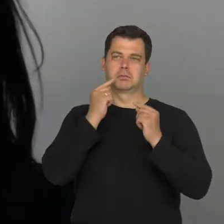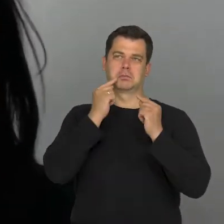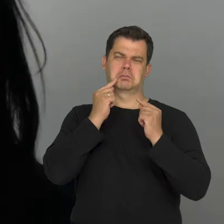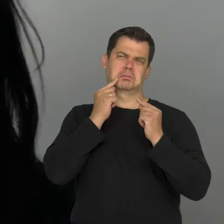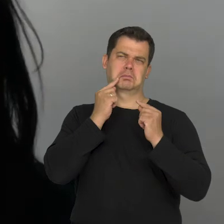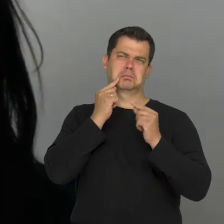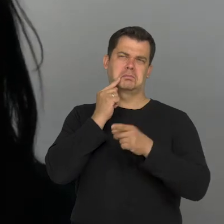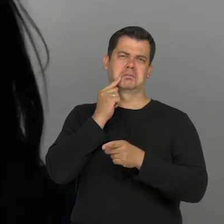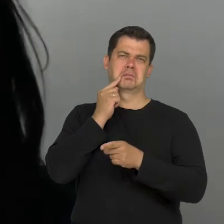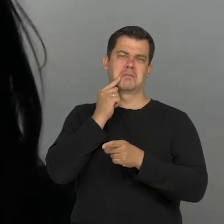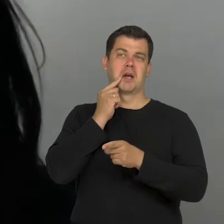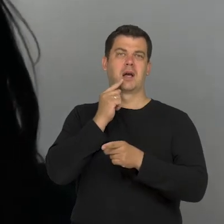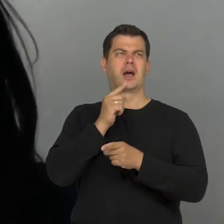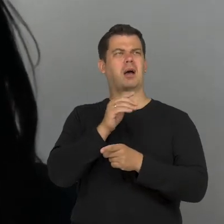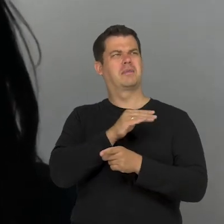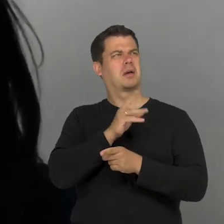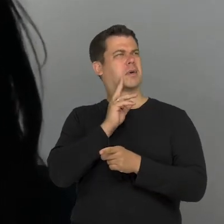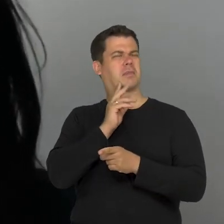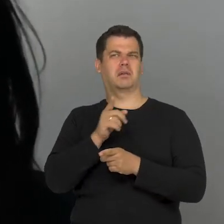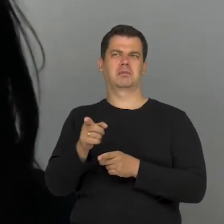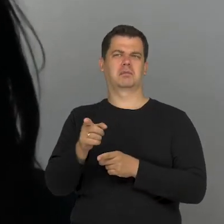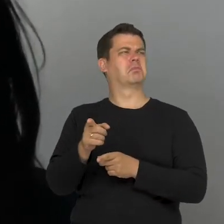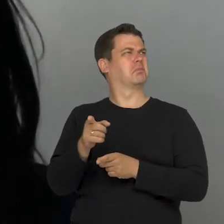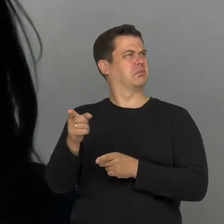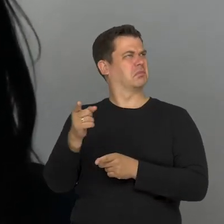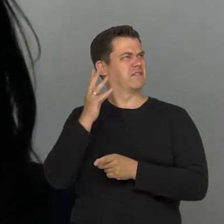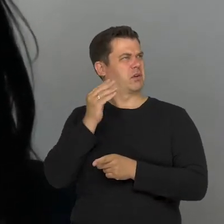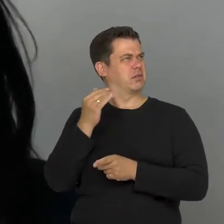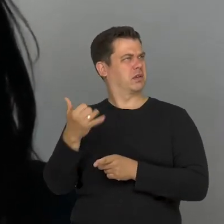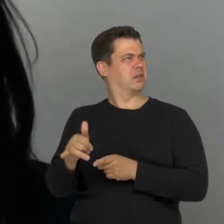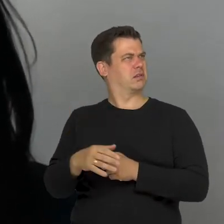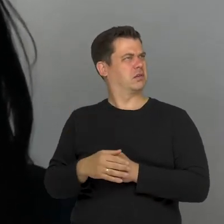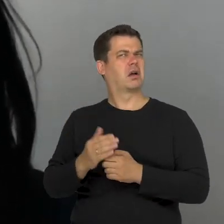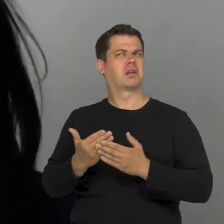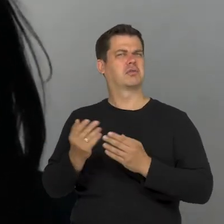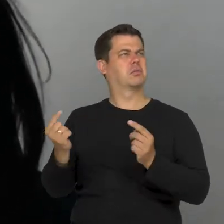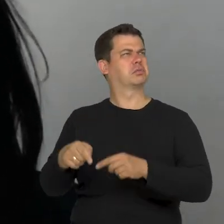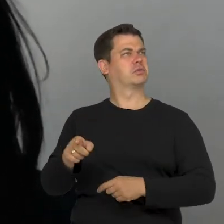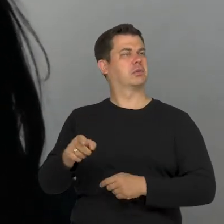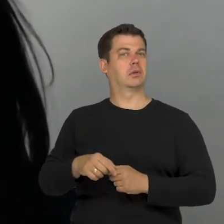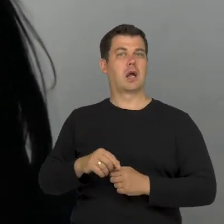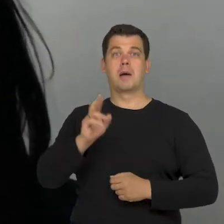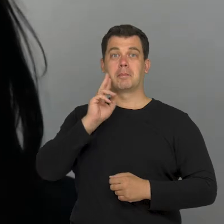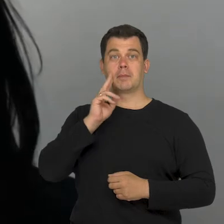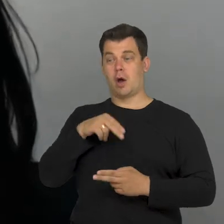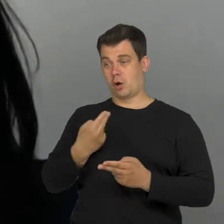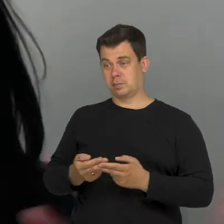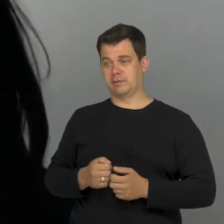„mom, why does this girl look different?”, or "why is she here?”. They get the answer and that's it.